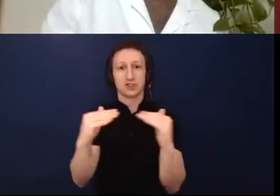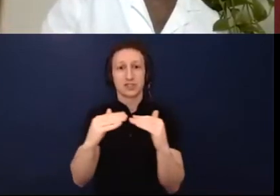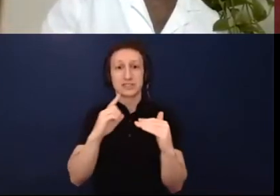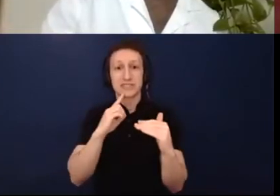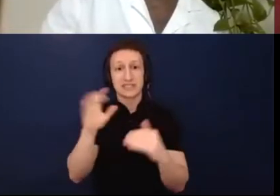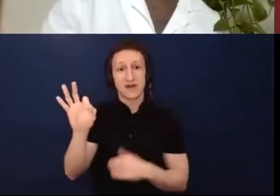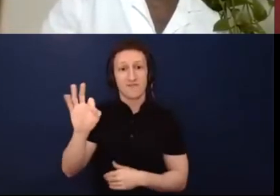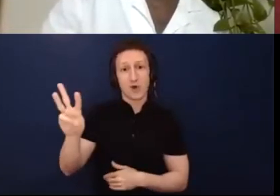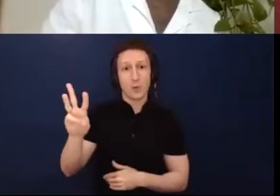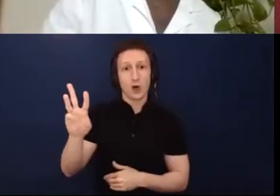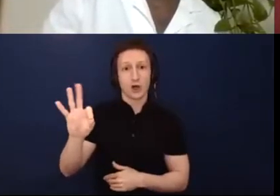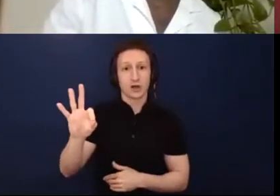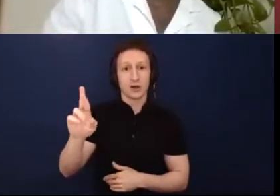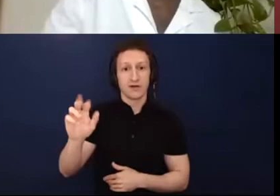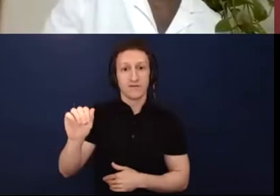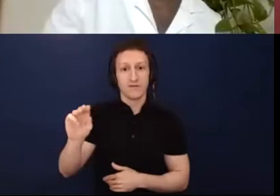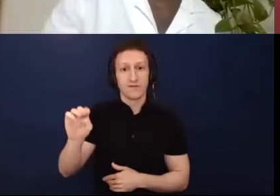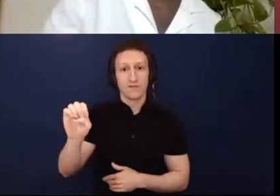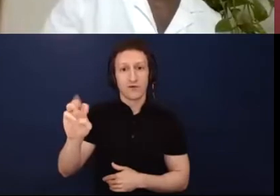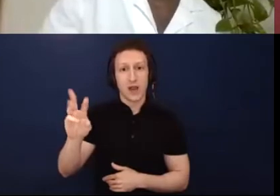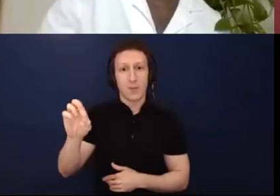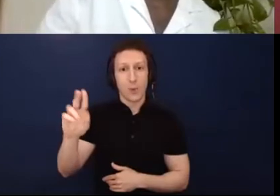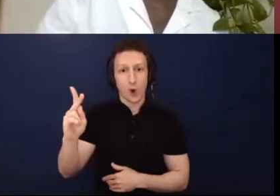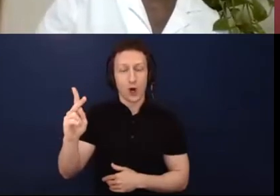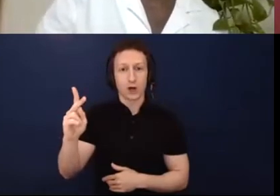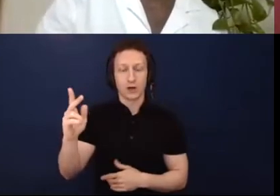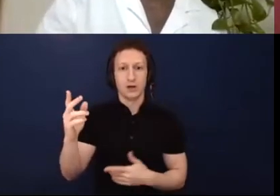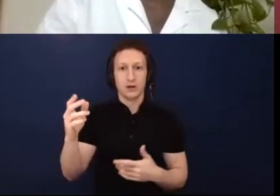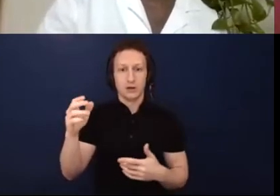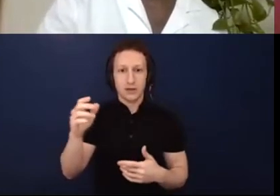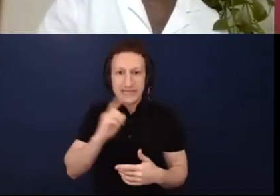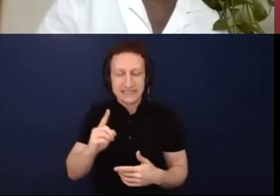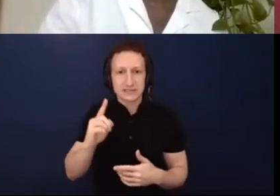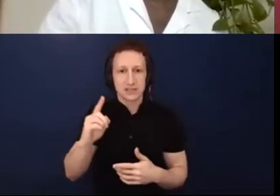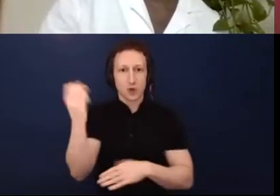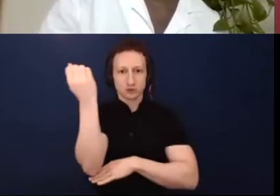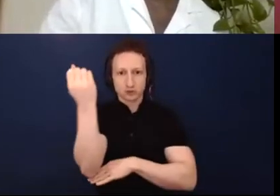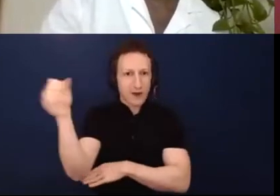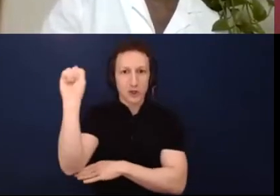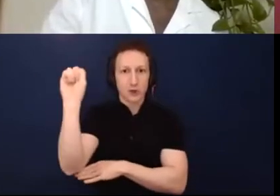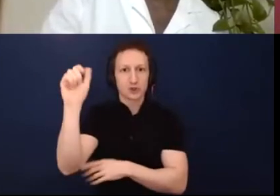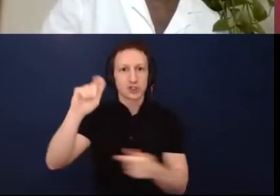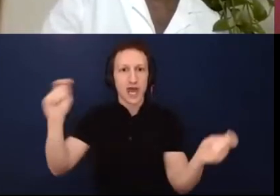or as Reagan was just saying, as revolutionary, we're never